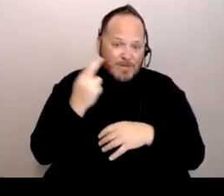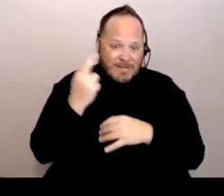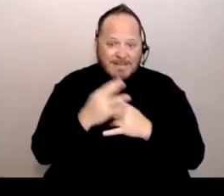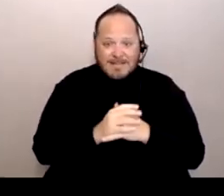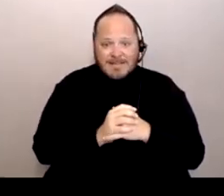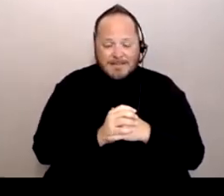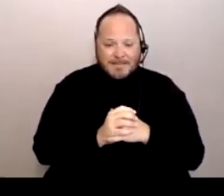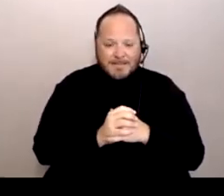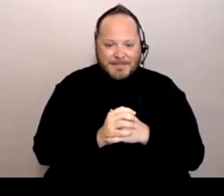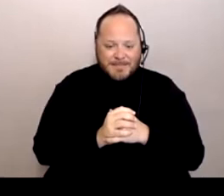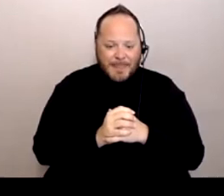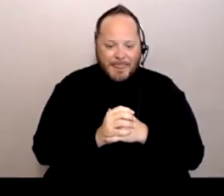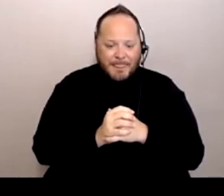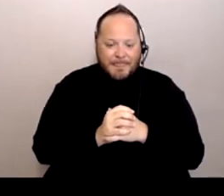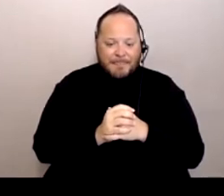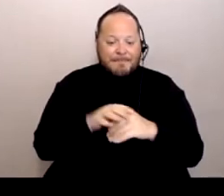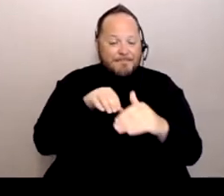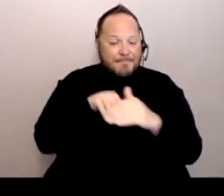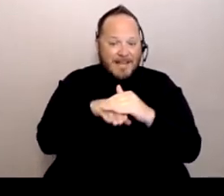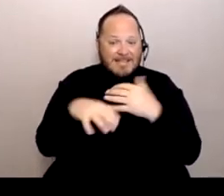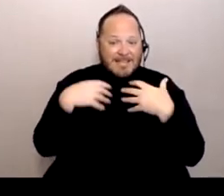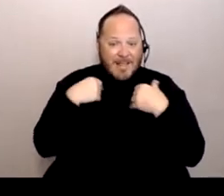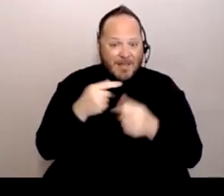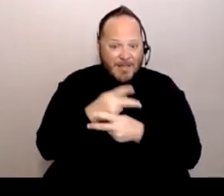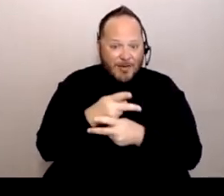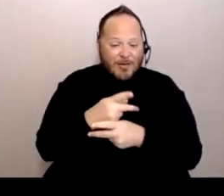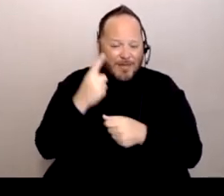Excuse me, access to healthcare. I think we touched on that already.